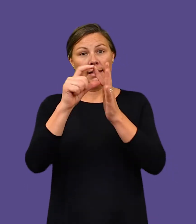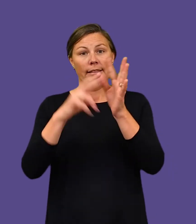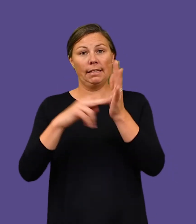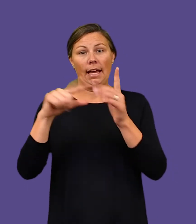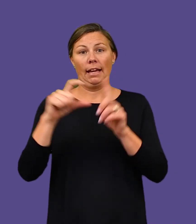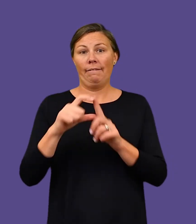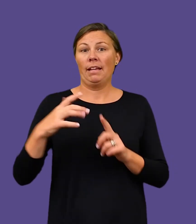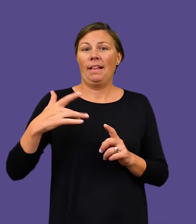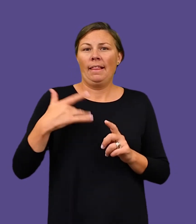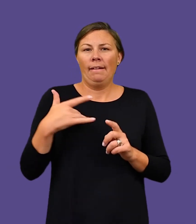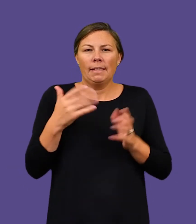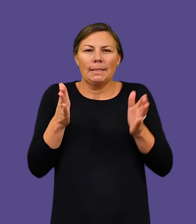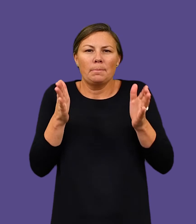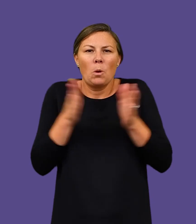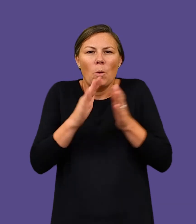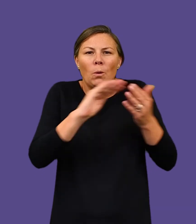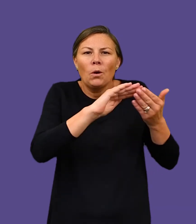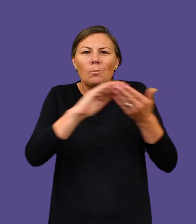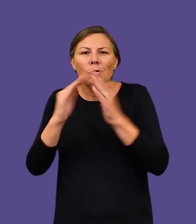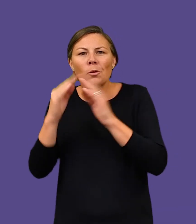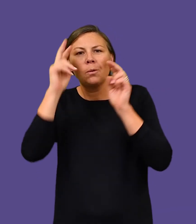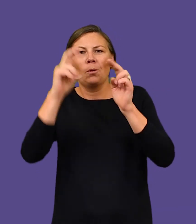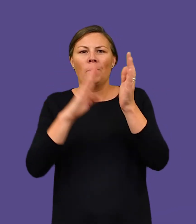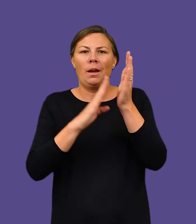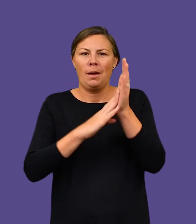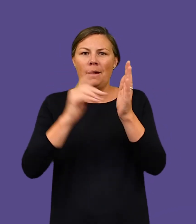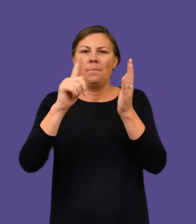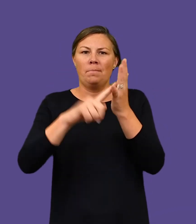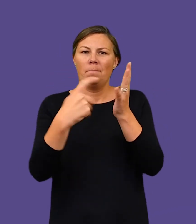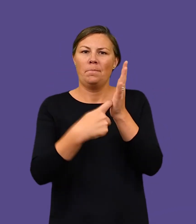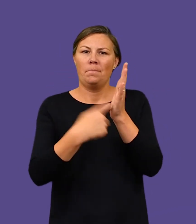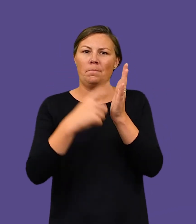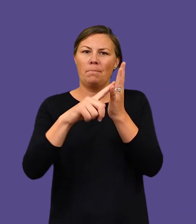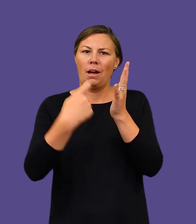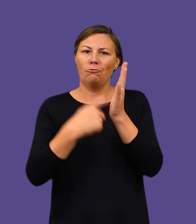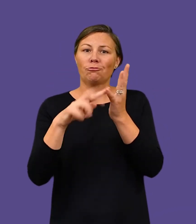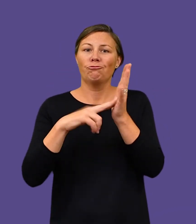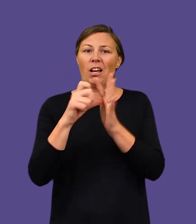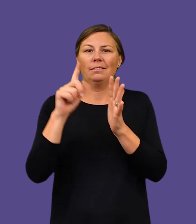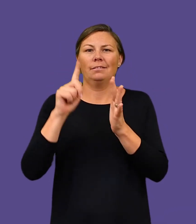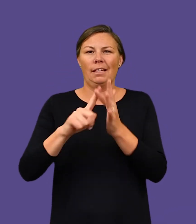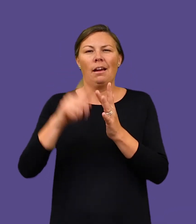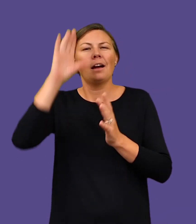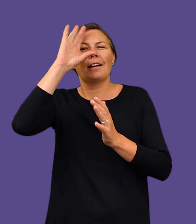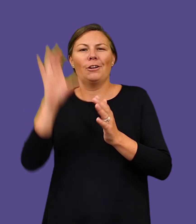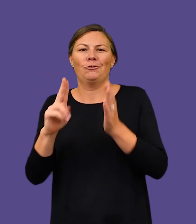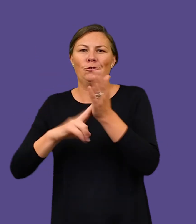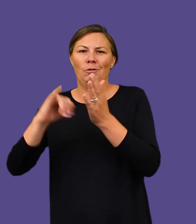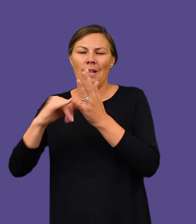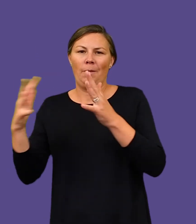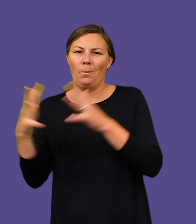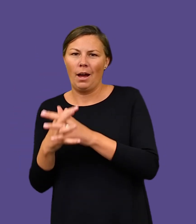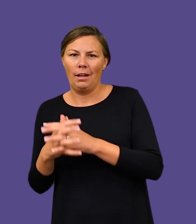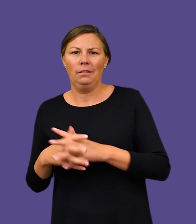Darcy resides in the small township of Murrurundi in rural New South Wales.